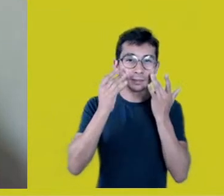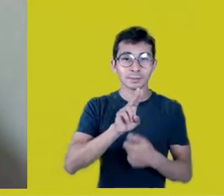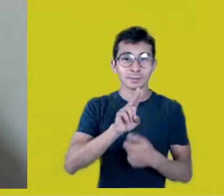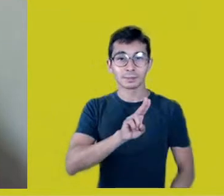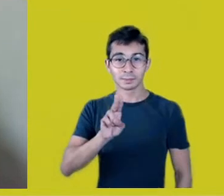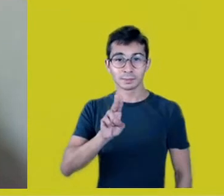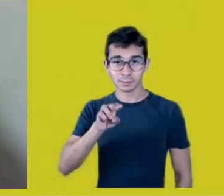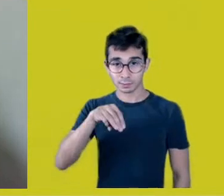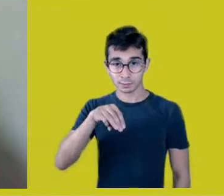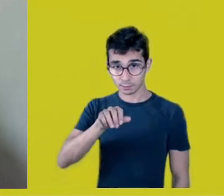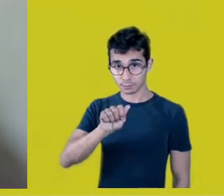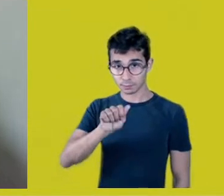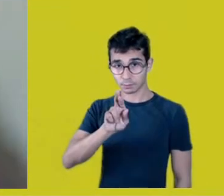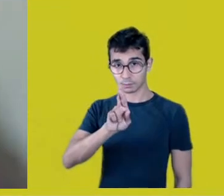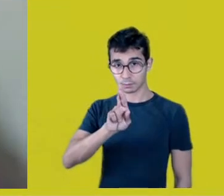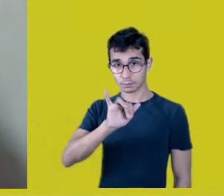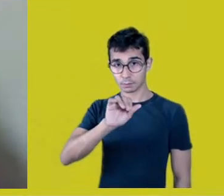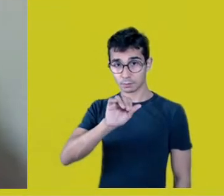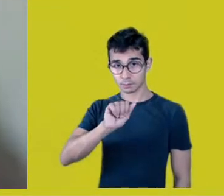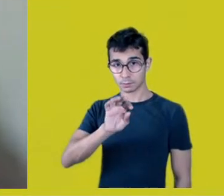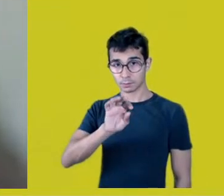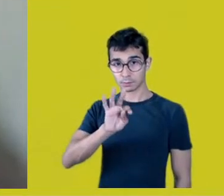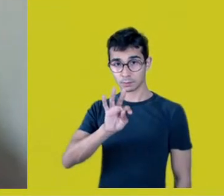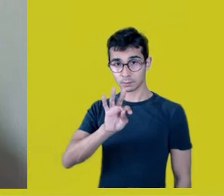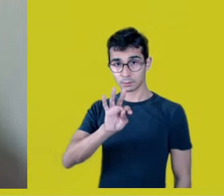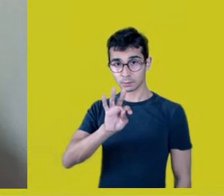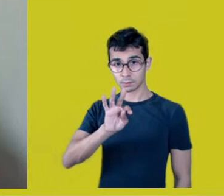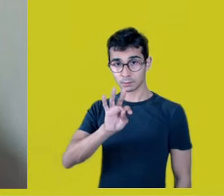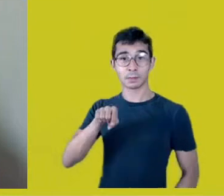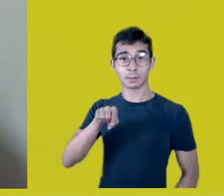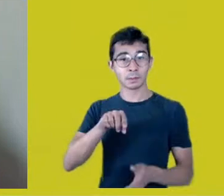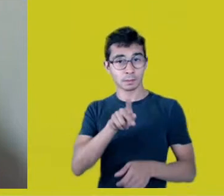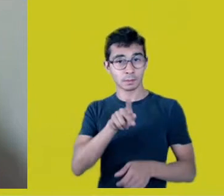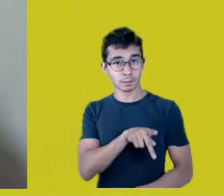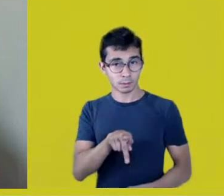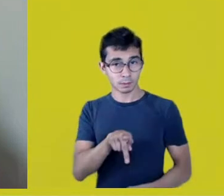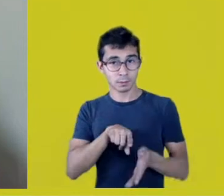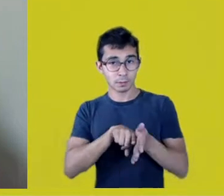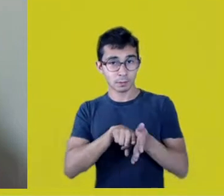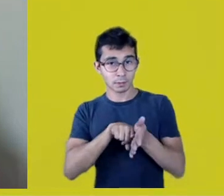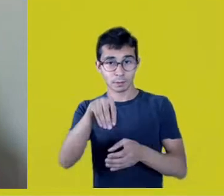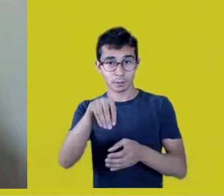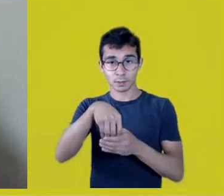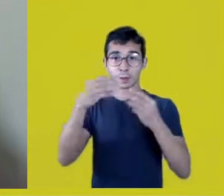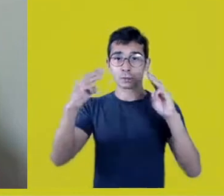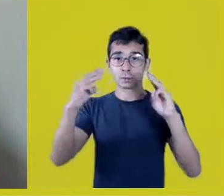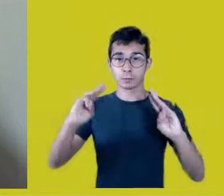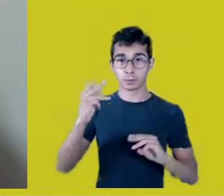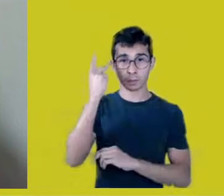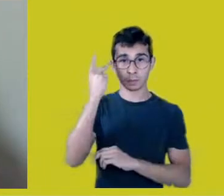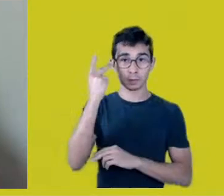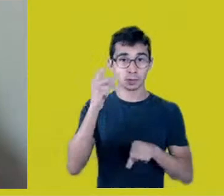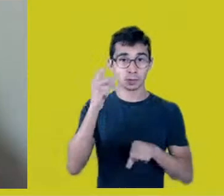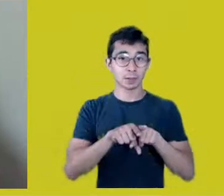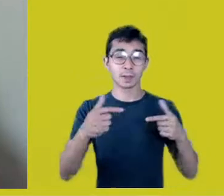Maria Thaís is a teacher and senior researcher at Museu Paulista and the Theater Arts Graduate Program